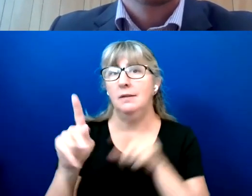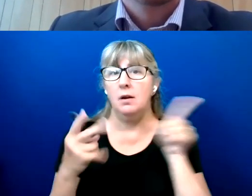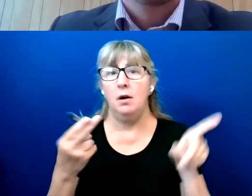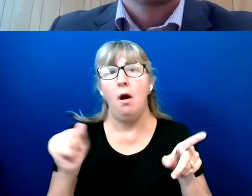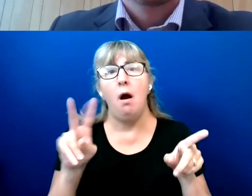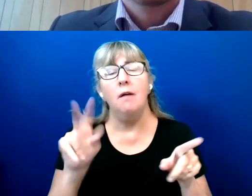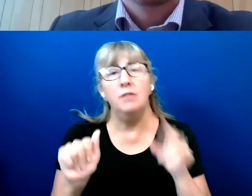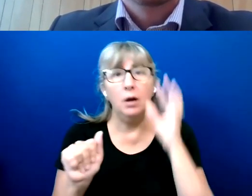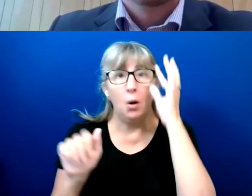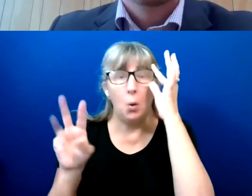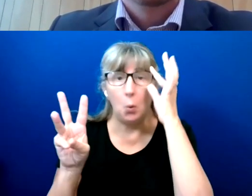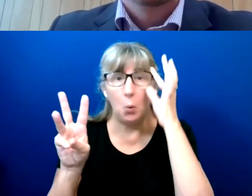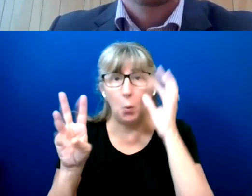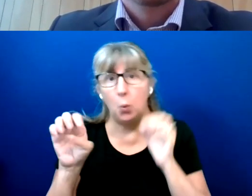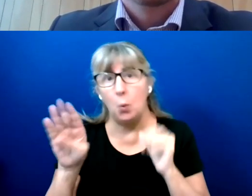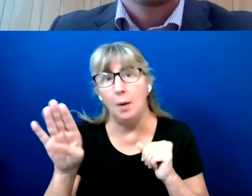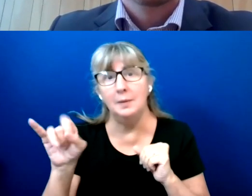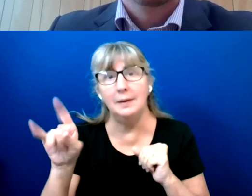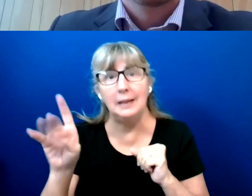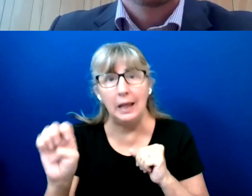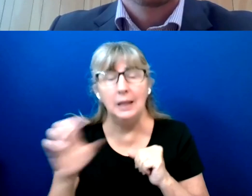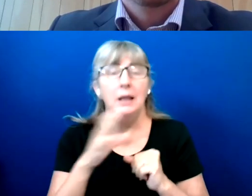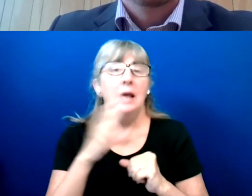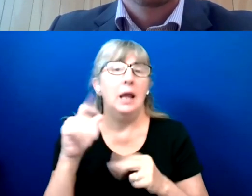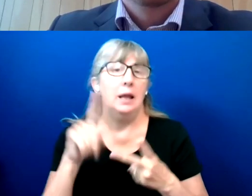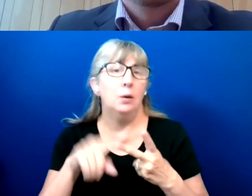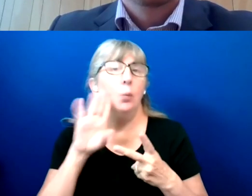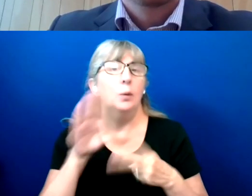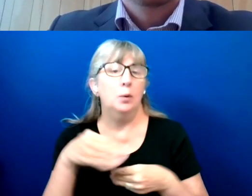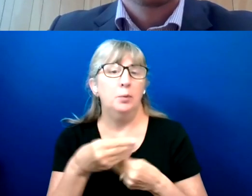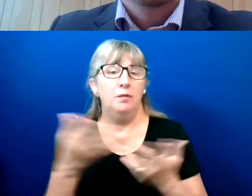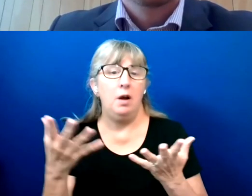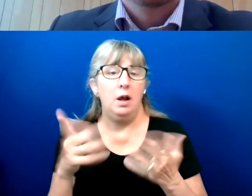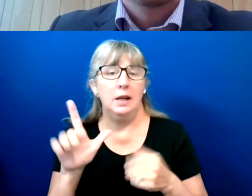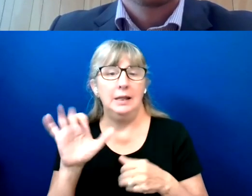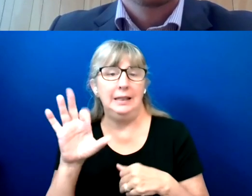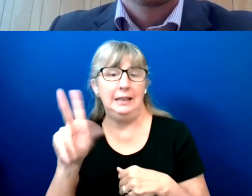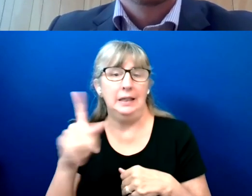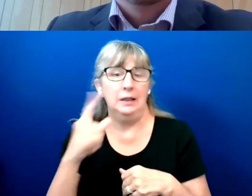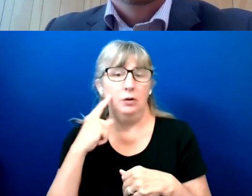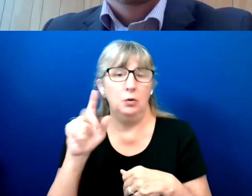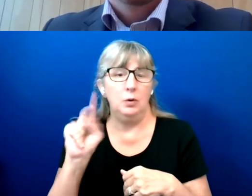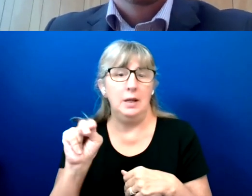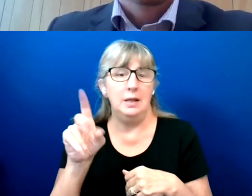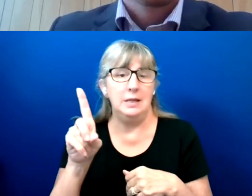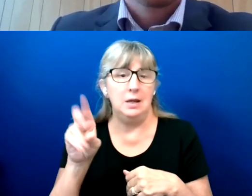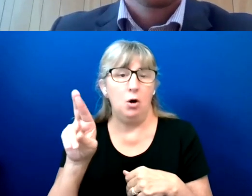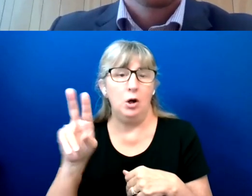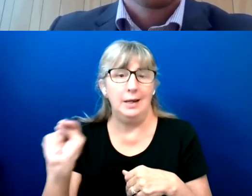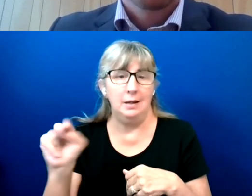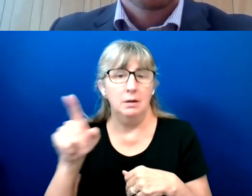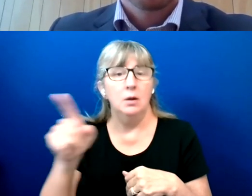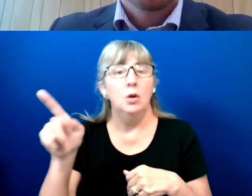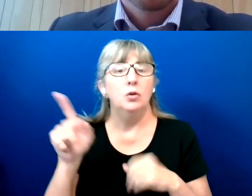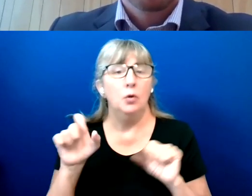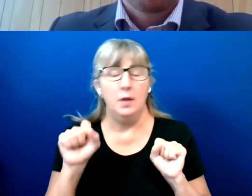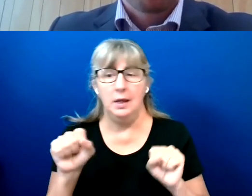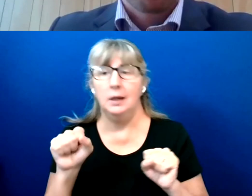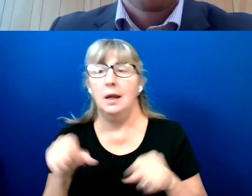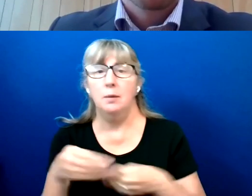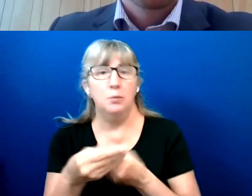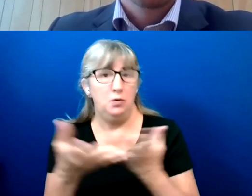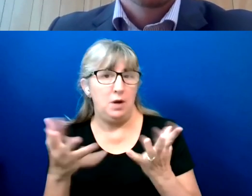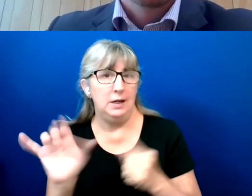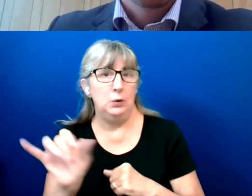And we'll also provide those links to NDRN so they can provide those links as well.